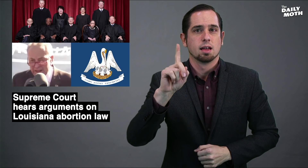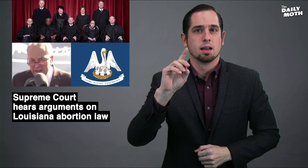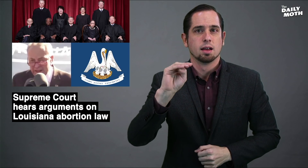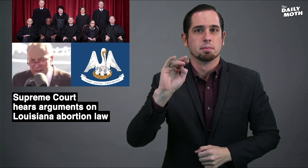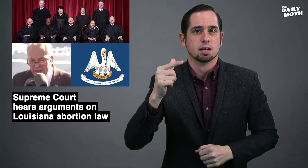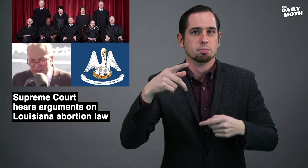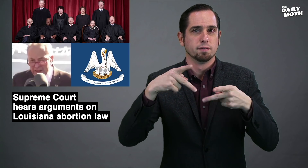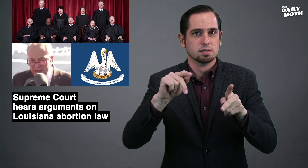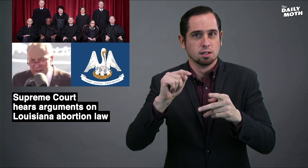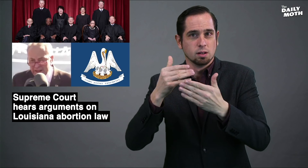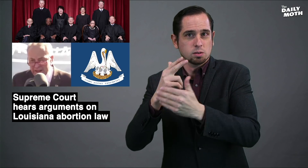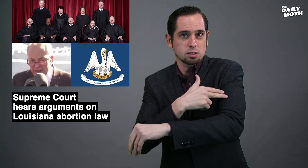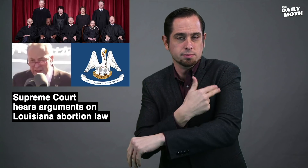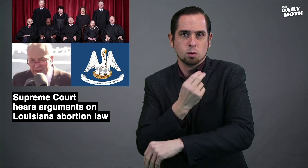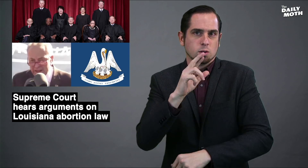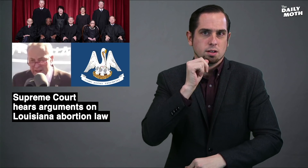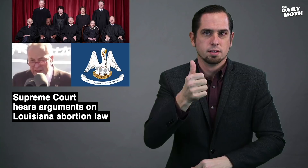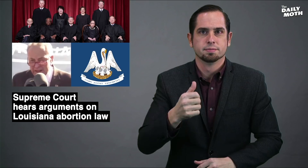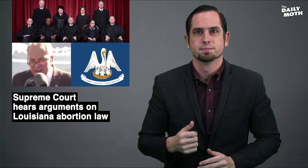have admitting privileges at nearby hospitals or not.